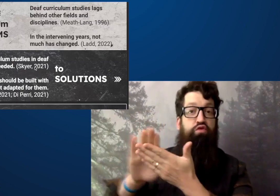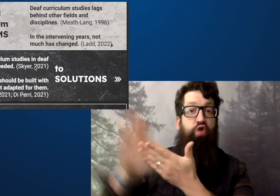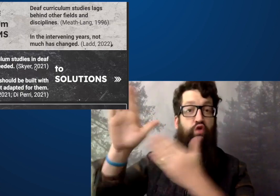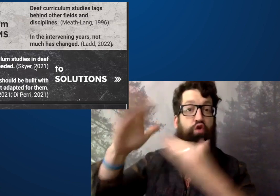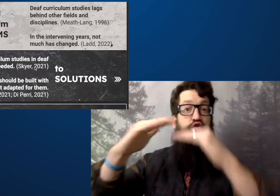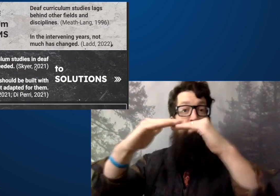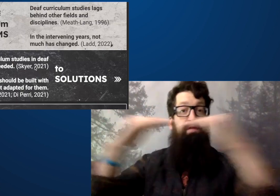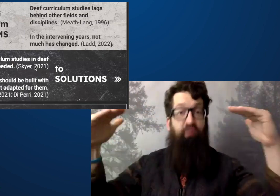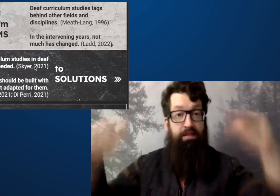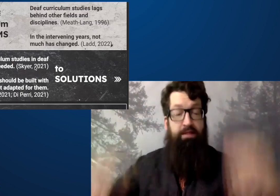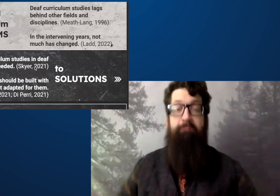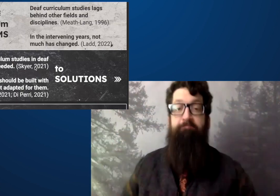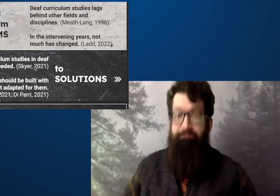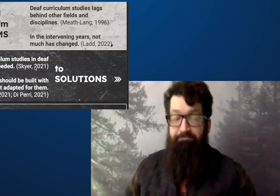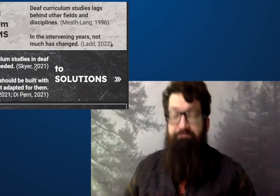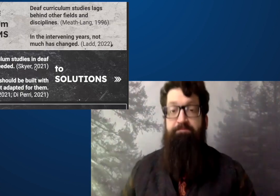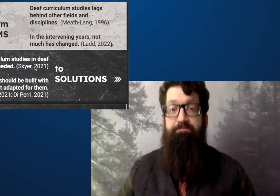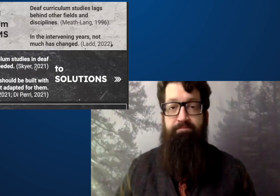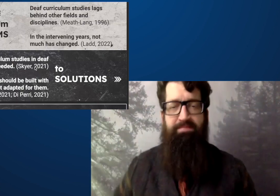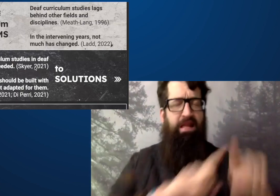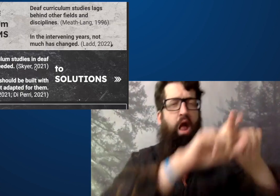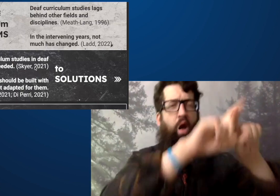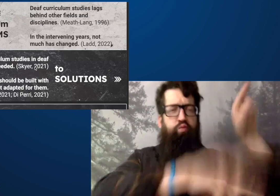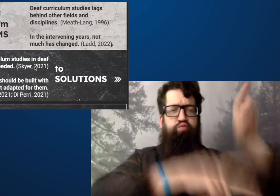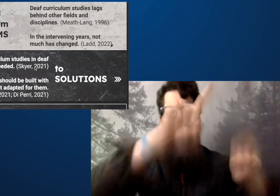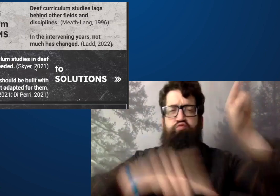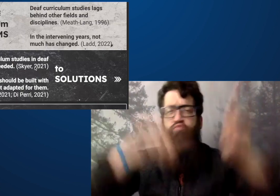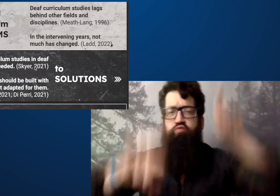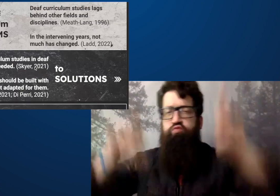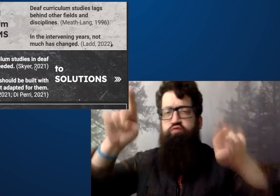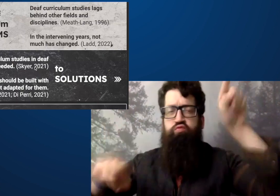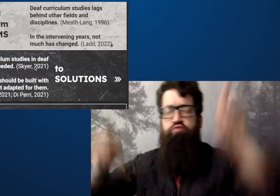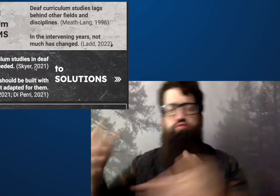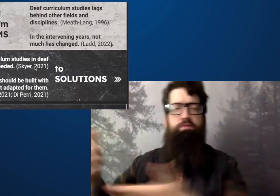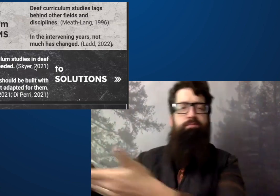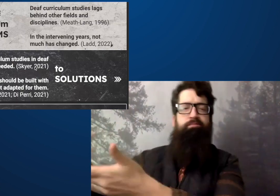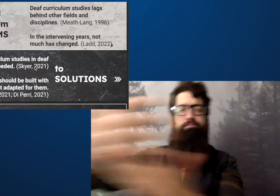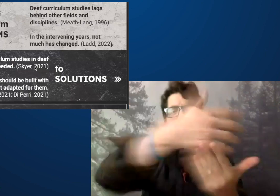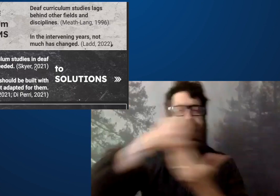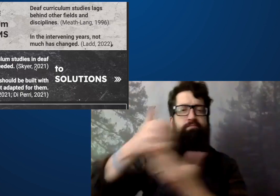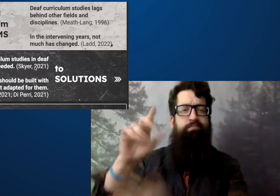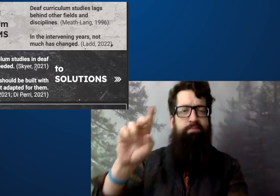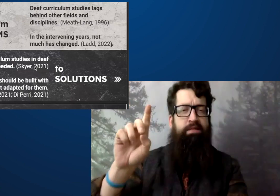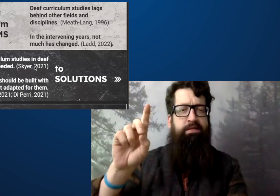The next part should be focused on a college level or higher education research of deaf curriculum as well.